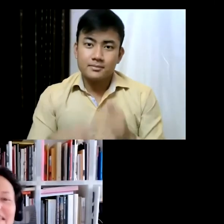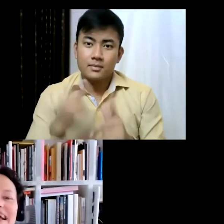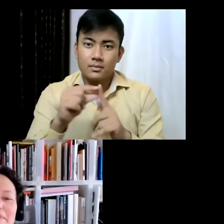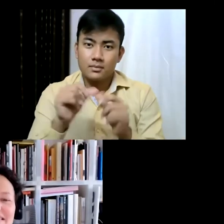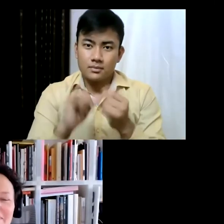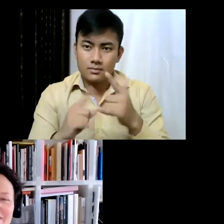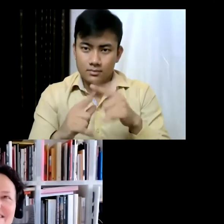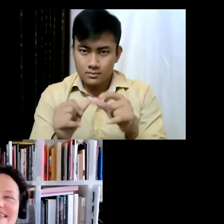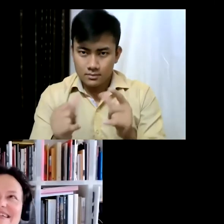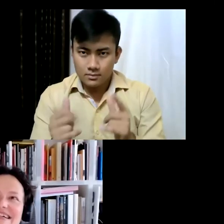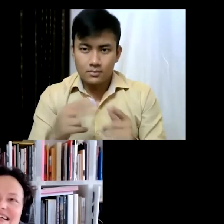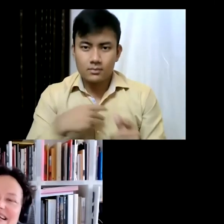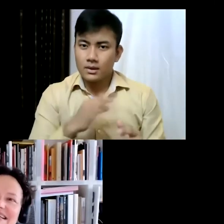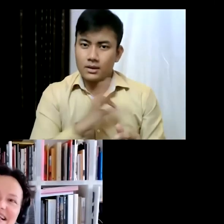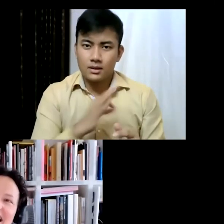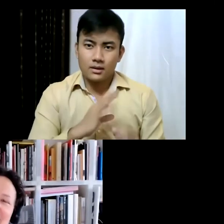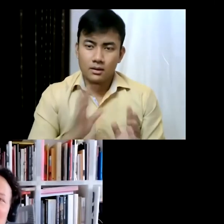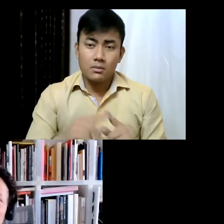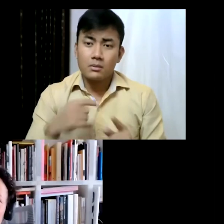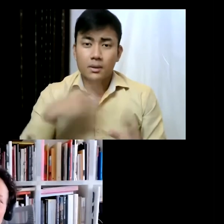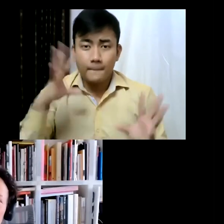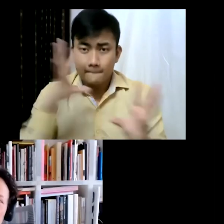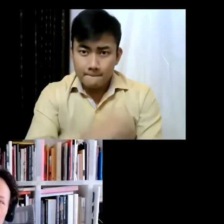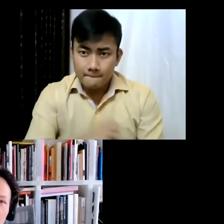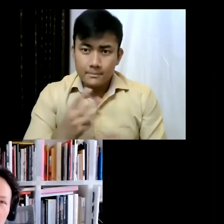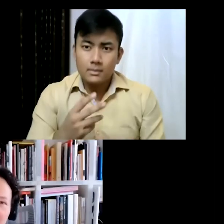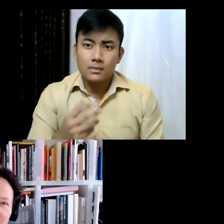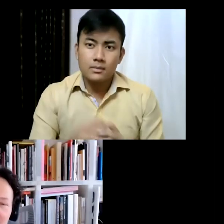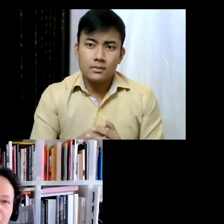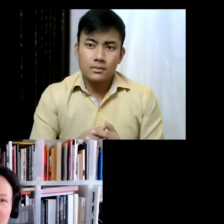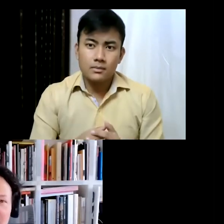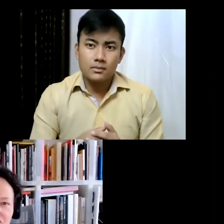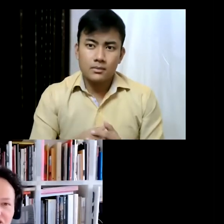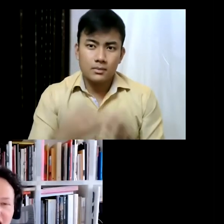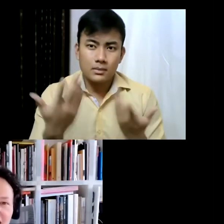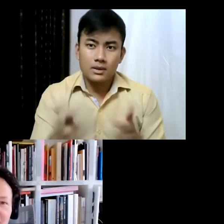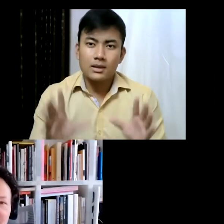the thing I miss the most is any kind of declination of bread like focaccia... and